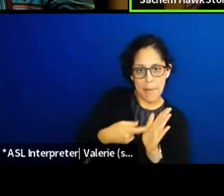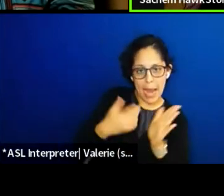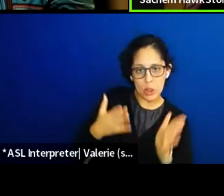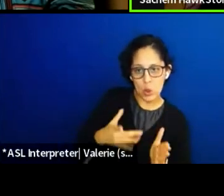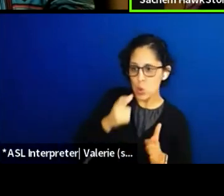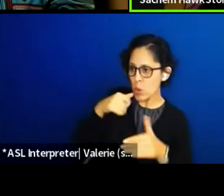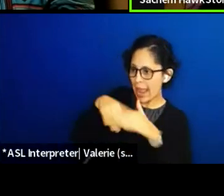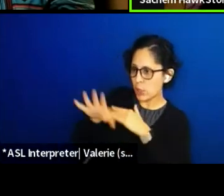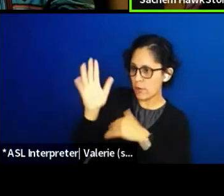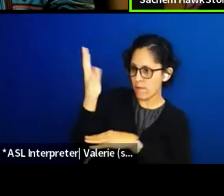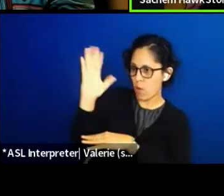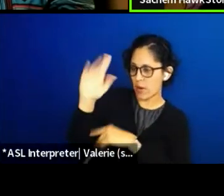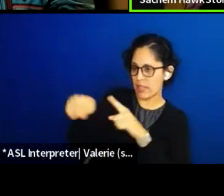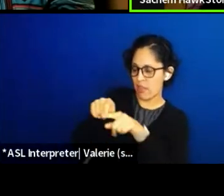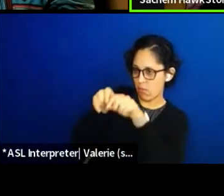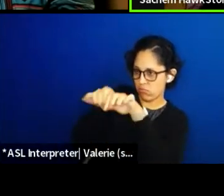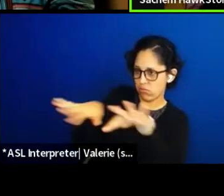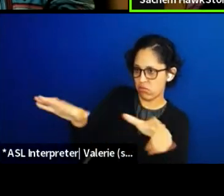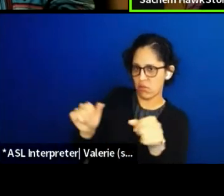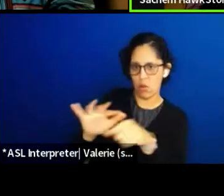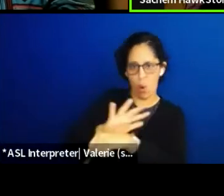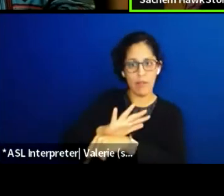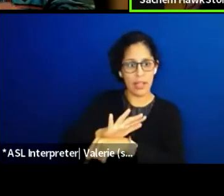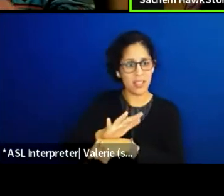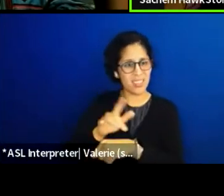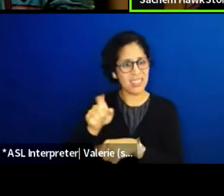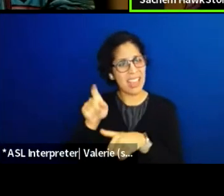So it's a very real situation, but we feel